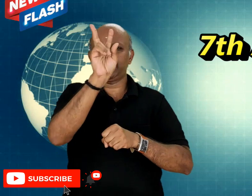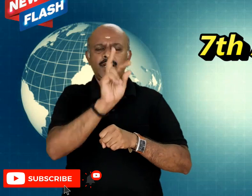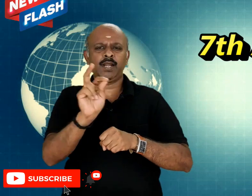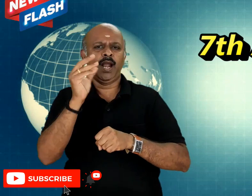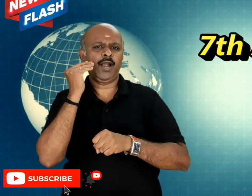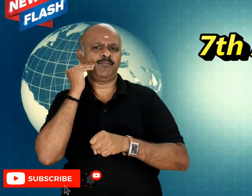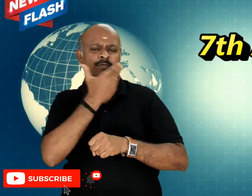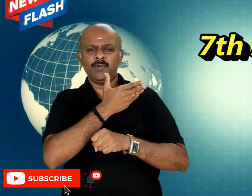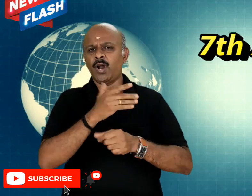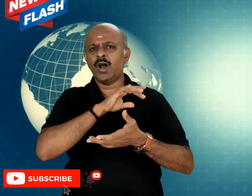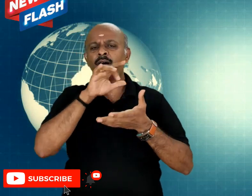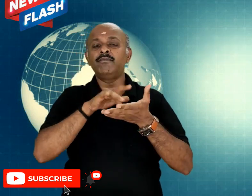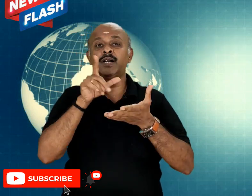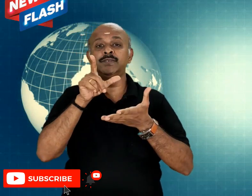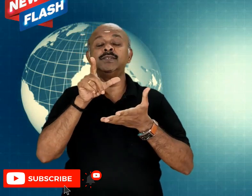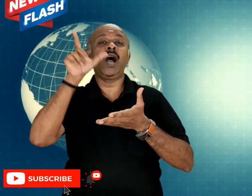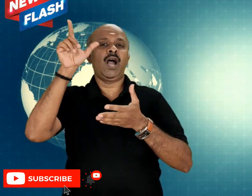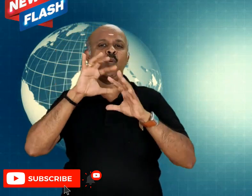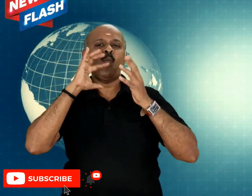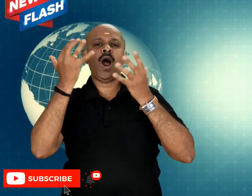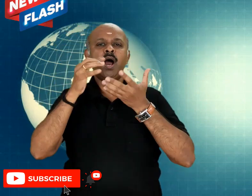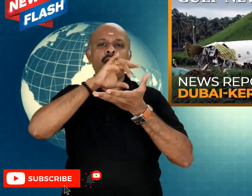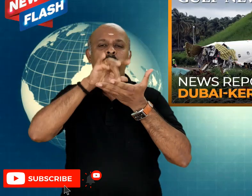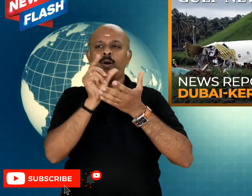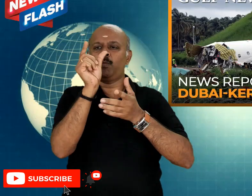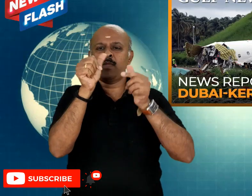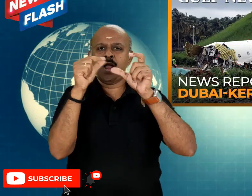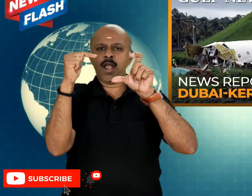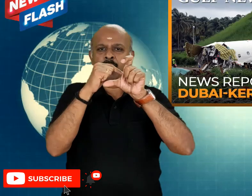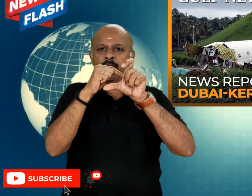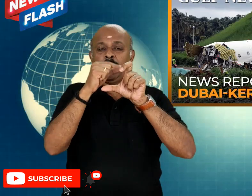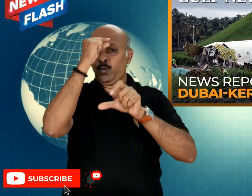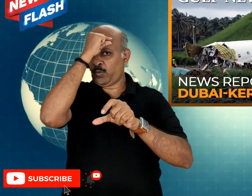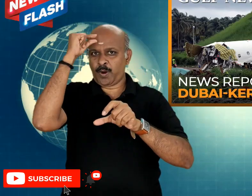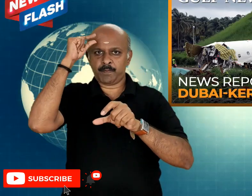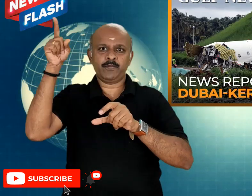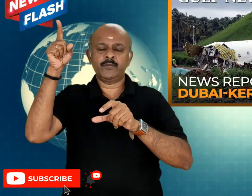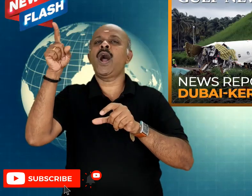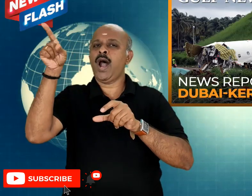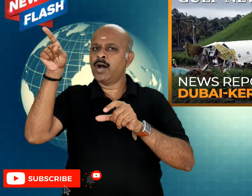there has been an Air India Flight Crash which was coming from Dubai to land at Kozhikode